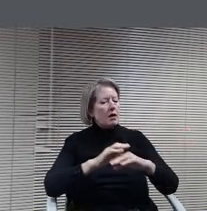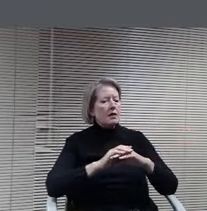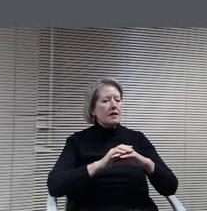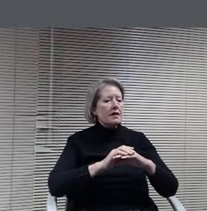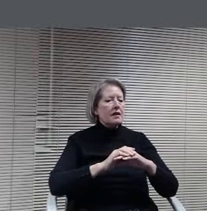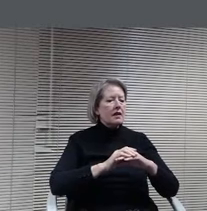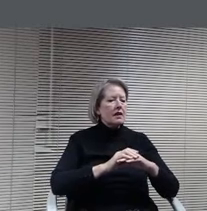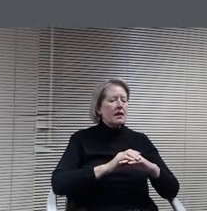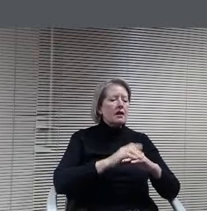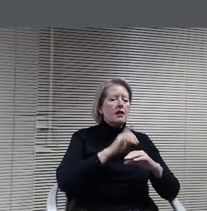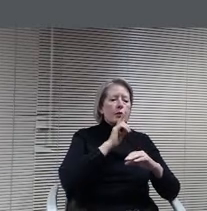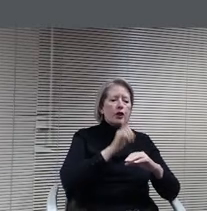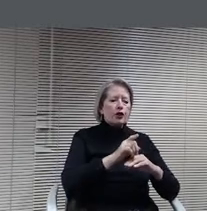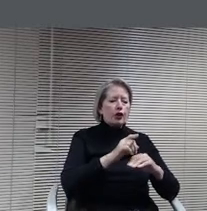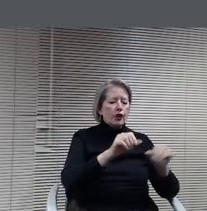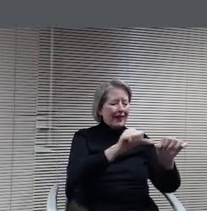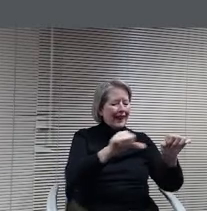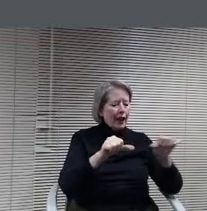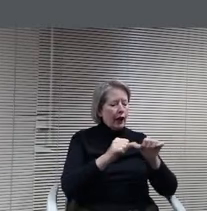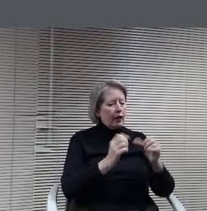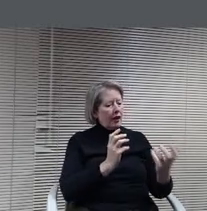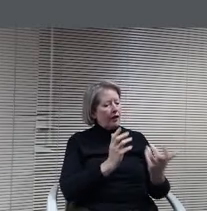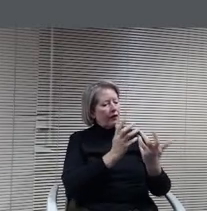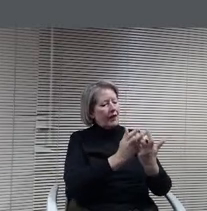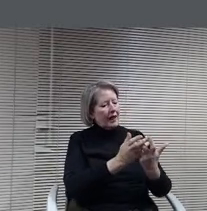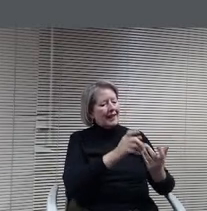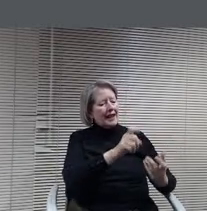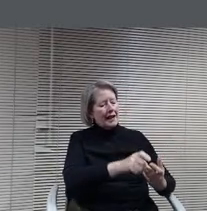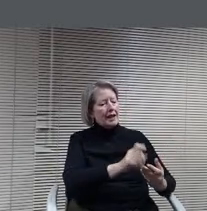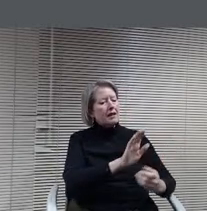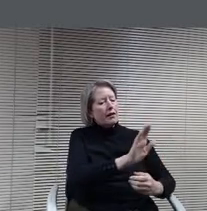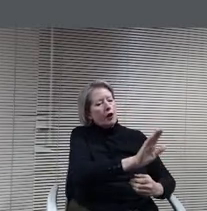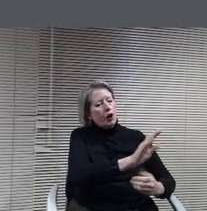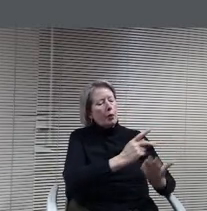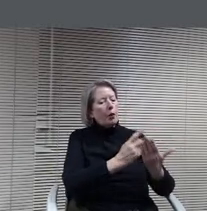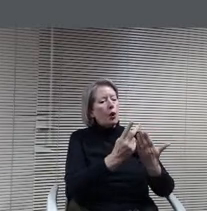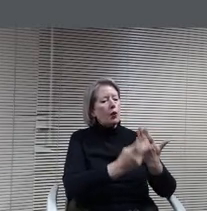fit. For the needs of the program, ATS and ours estimated